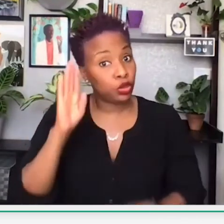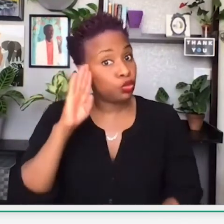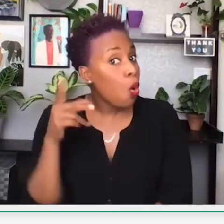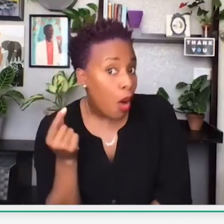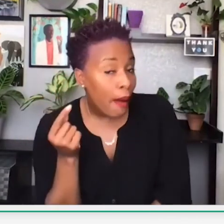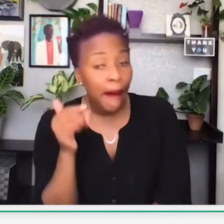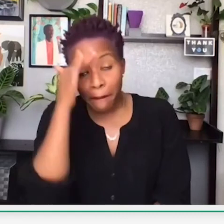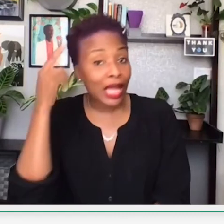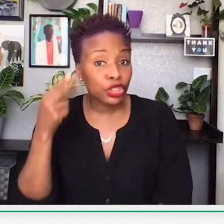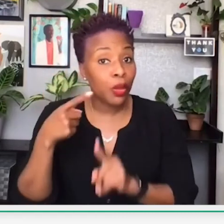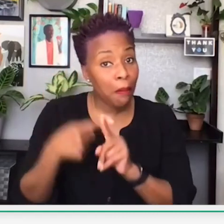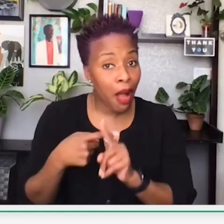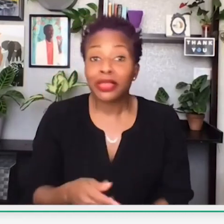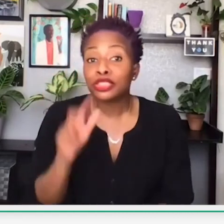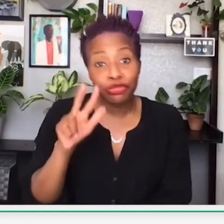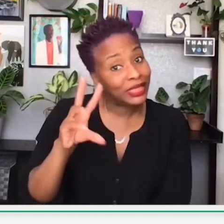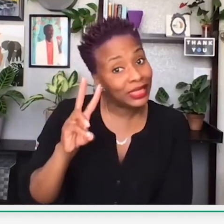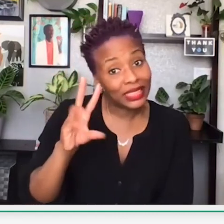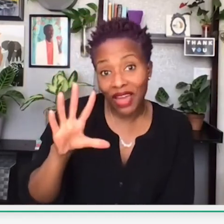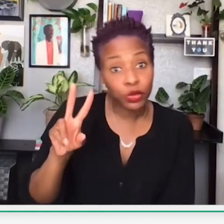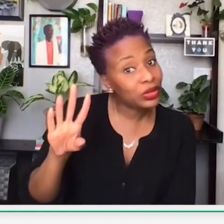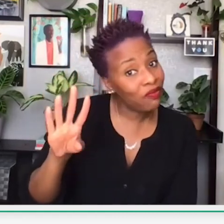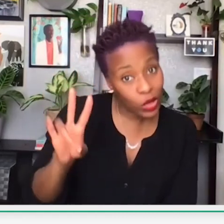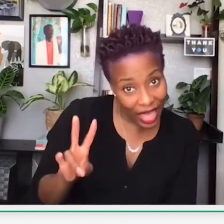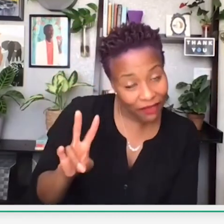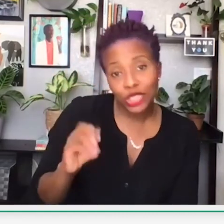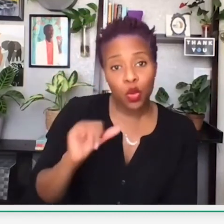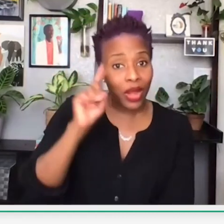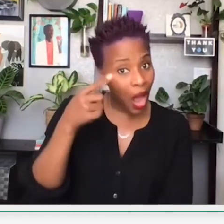you can do that, especially during Black History Month.